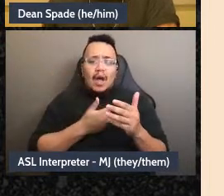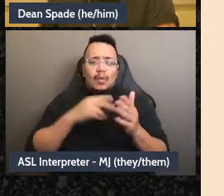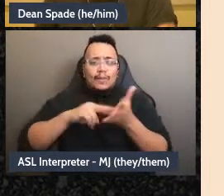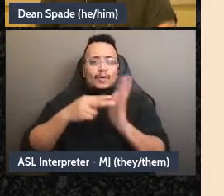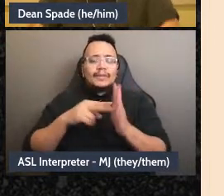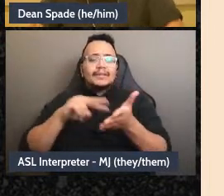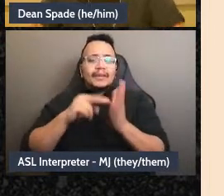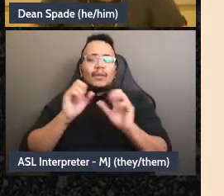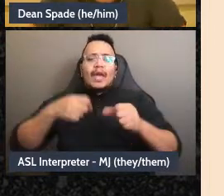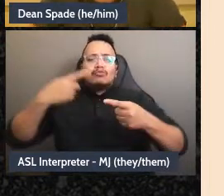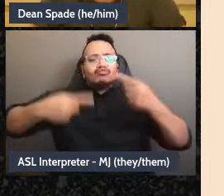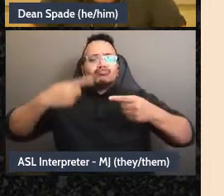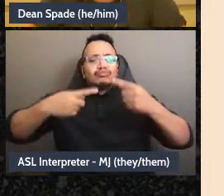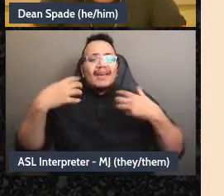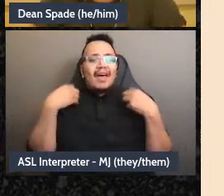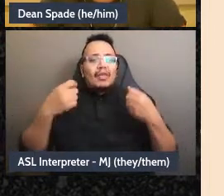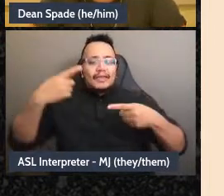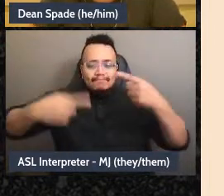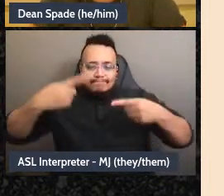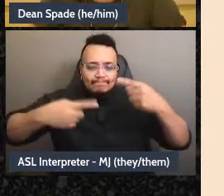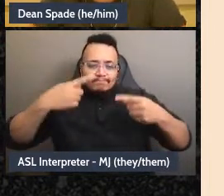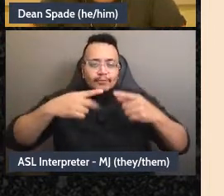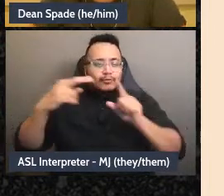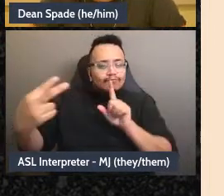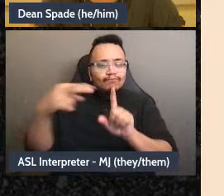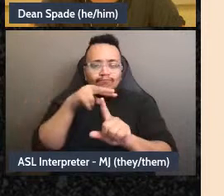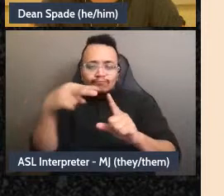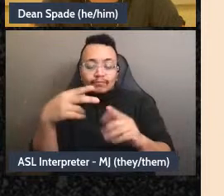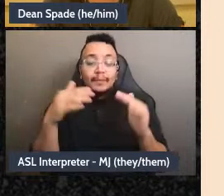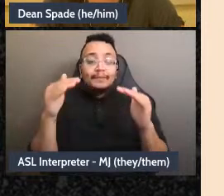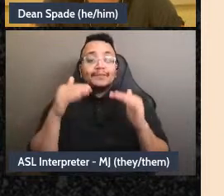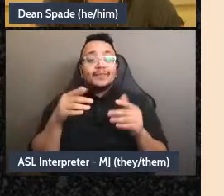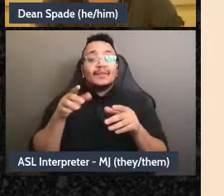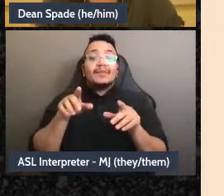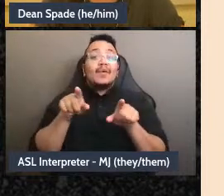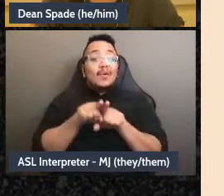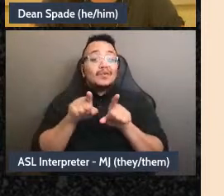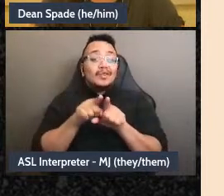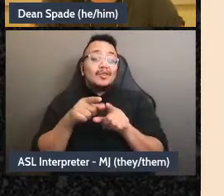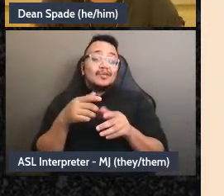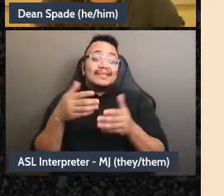It's easier to do consensus decision making when we trust each other. A lot of you mentioned in